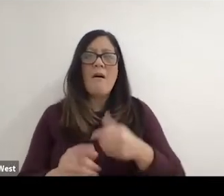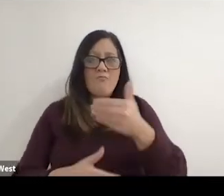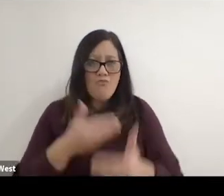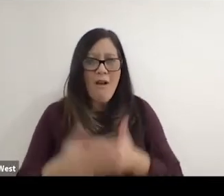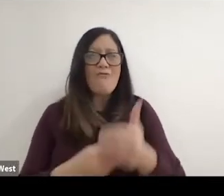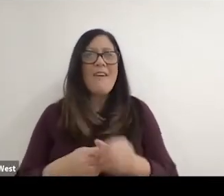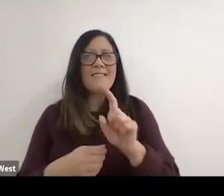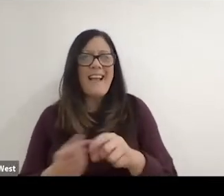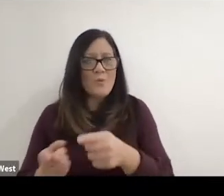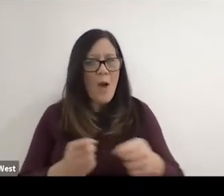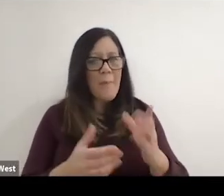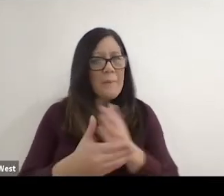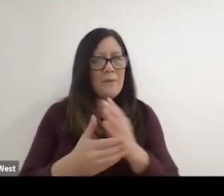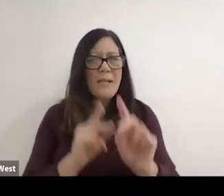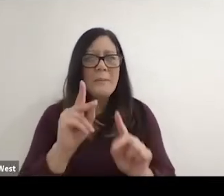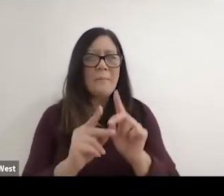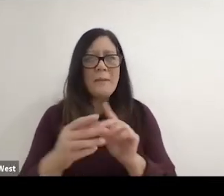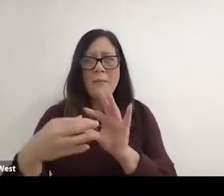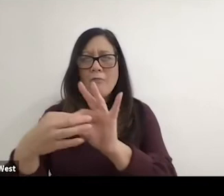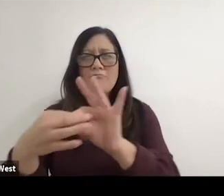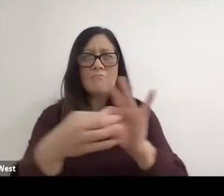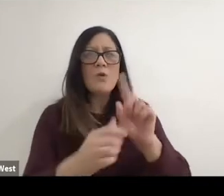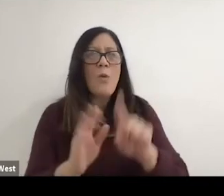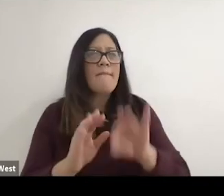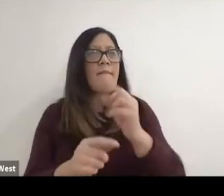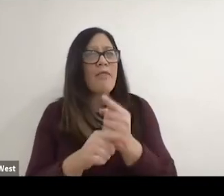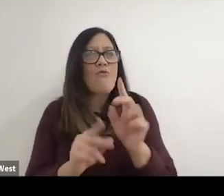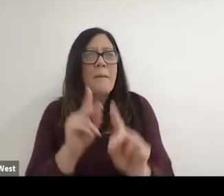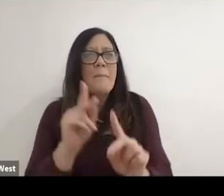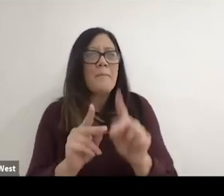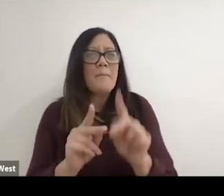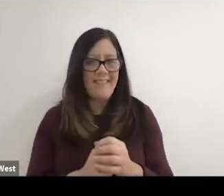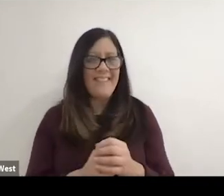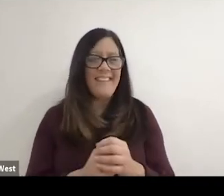between people and so you have to find the right people for for that to happen.